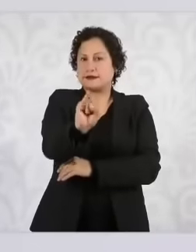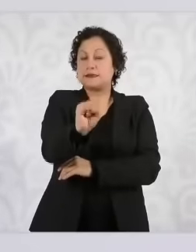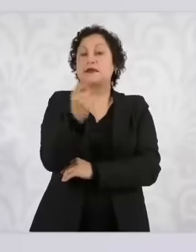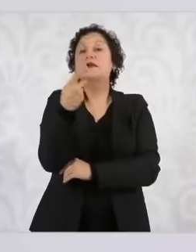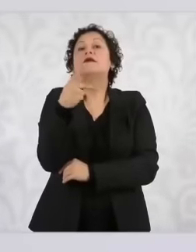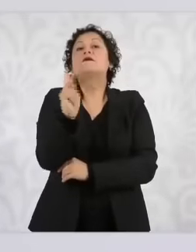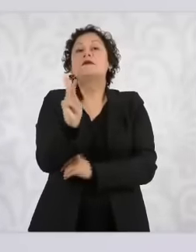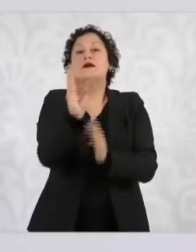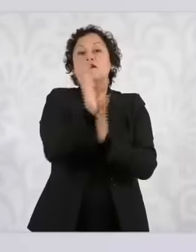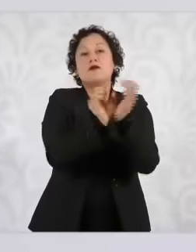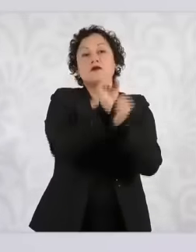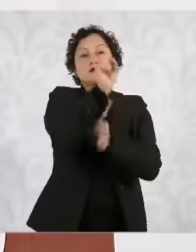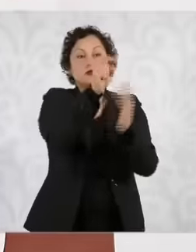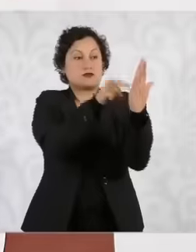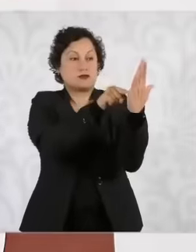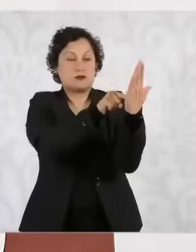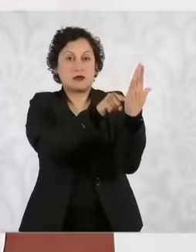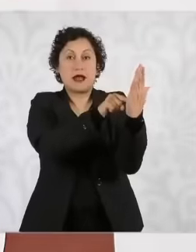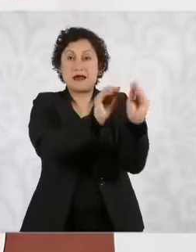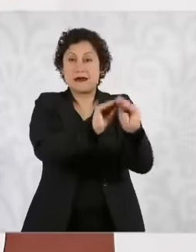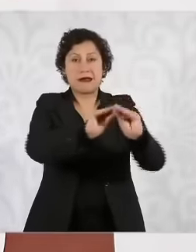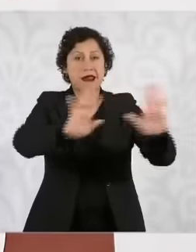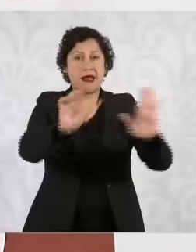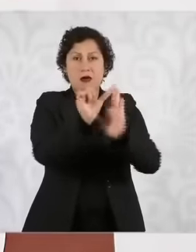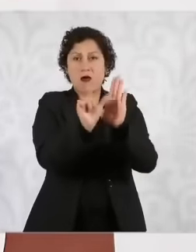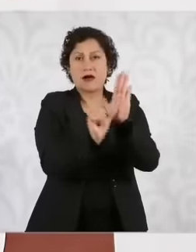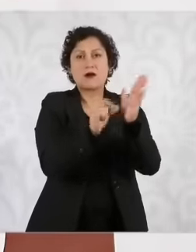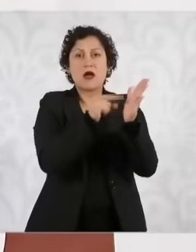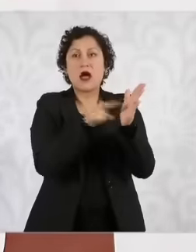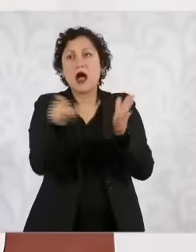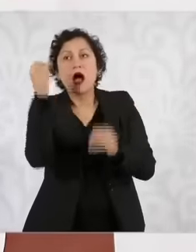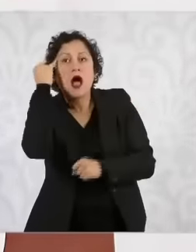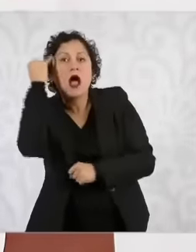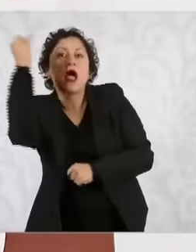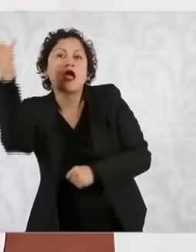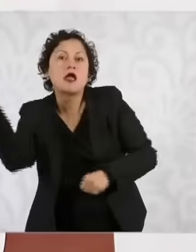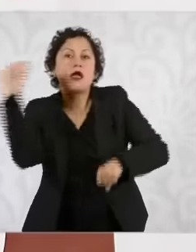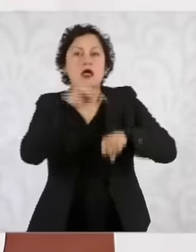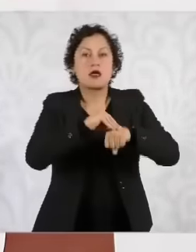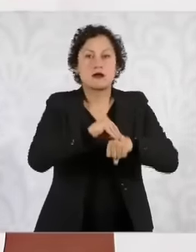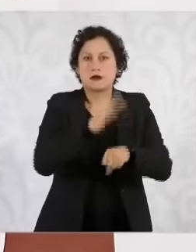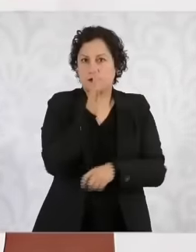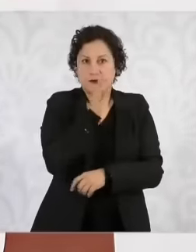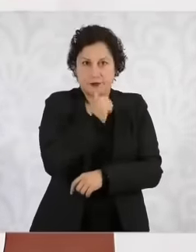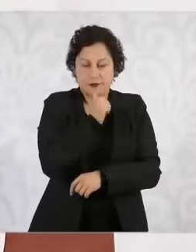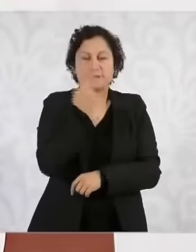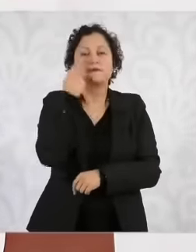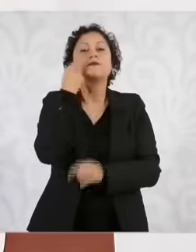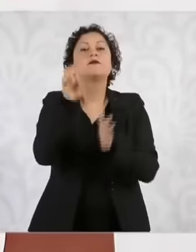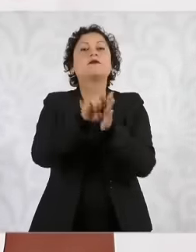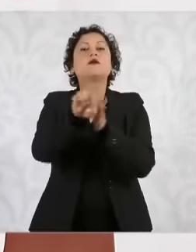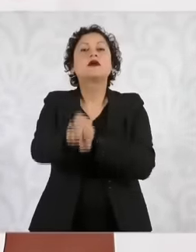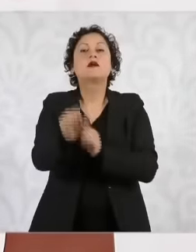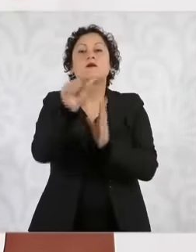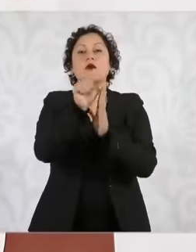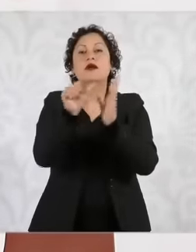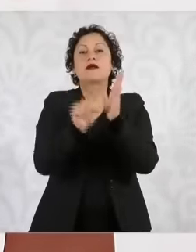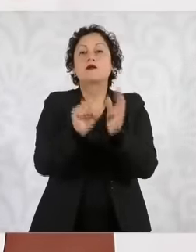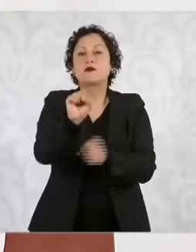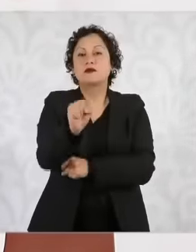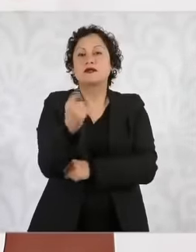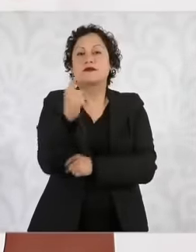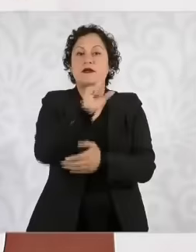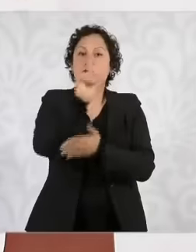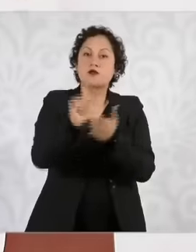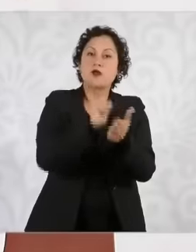interpretation, such is the case of article 61 of the Amparo Law regulating articles